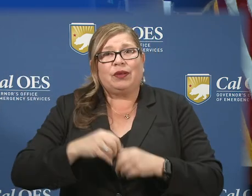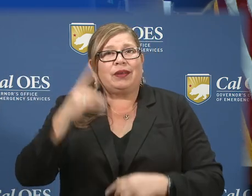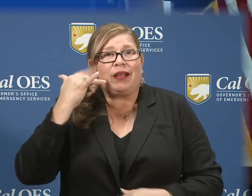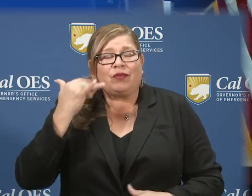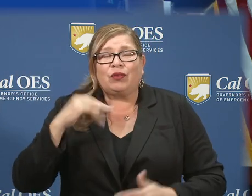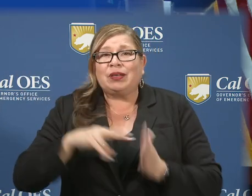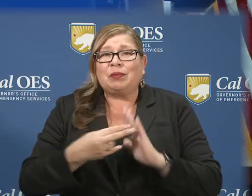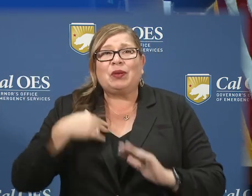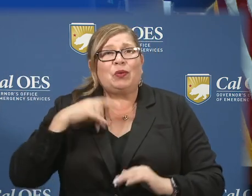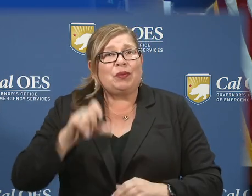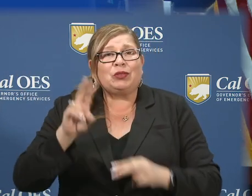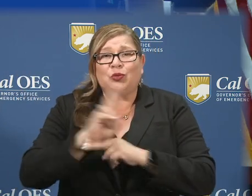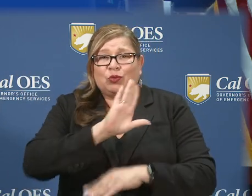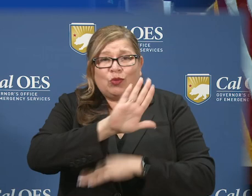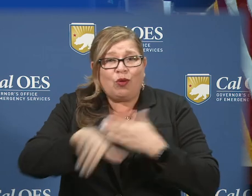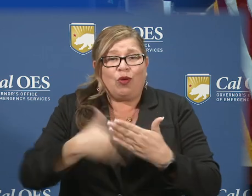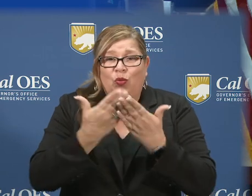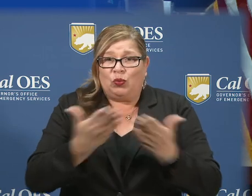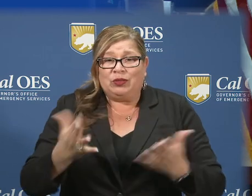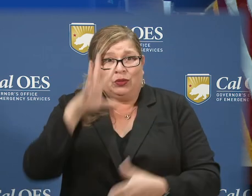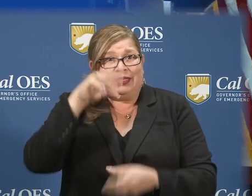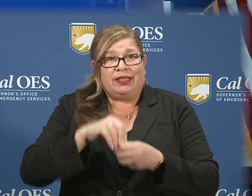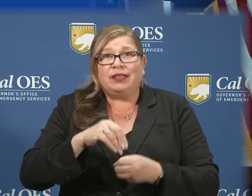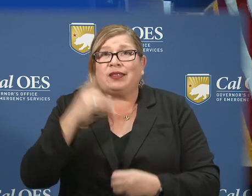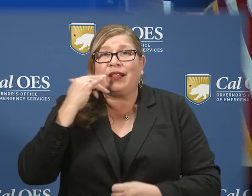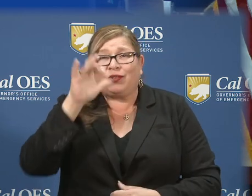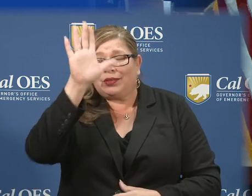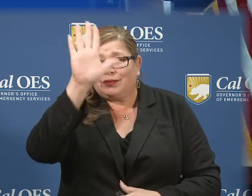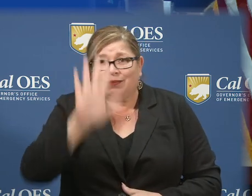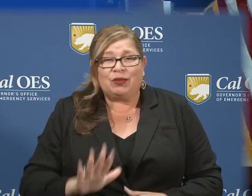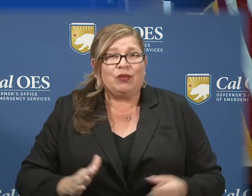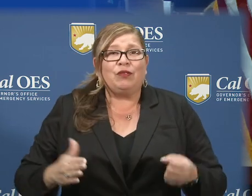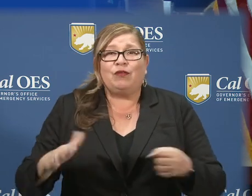every conceivable resource we have within our state to be able to come